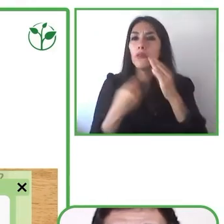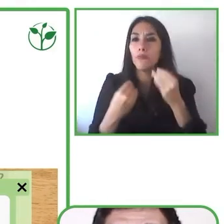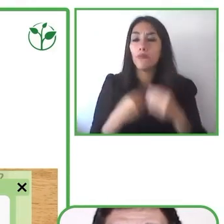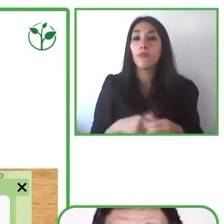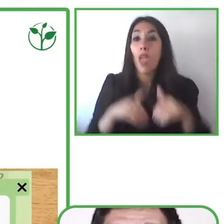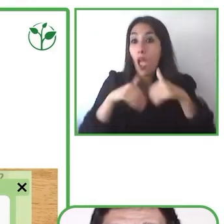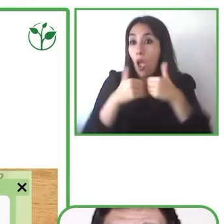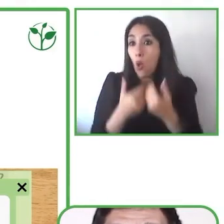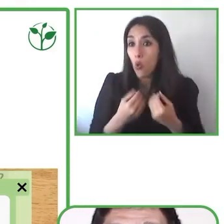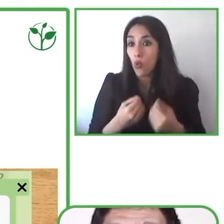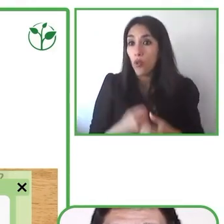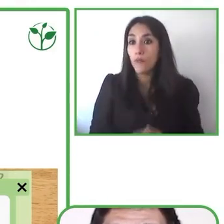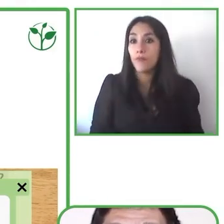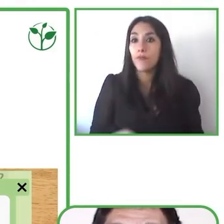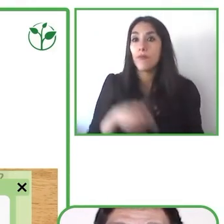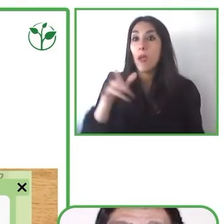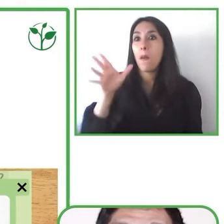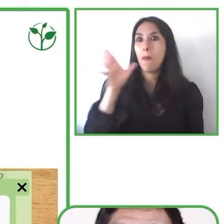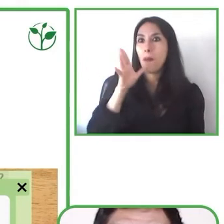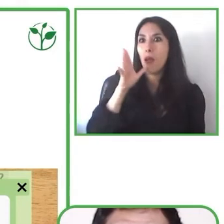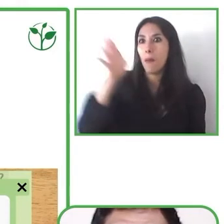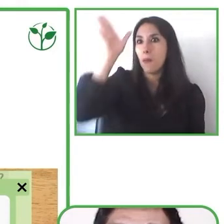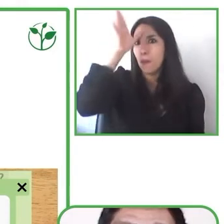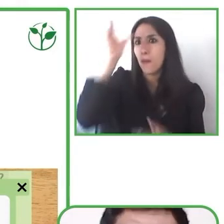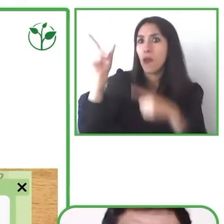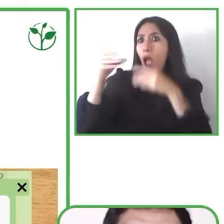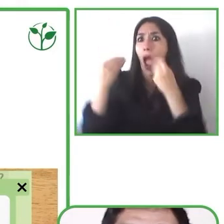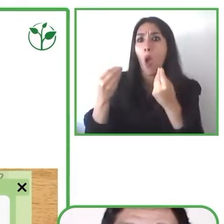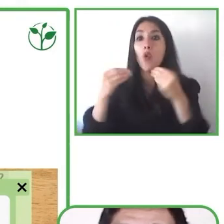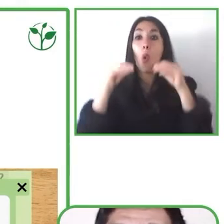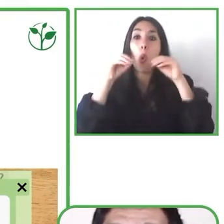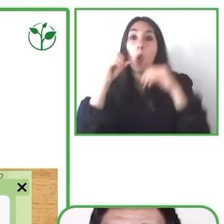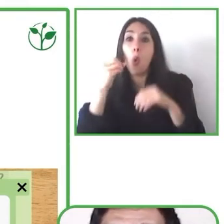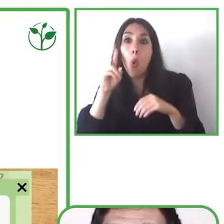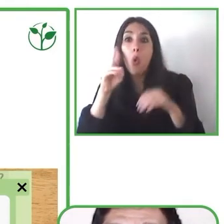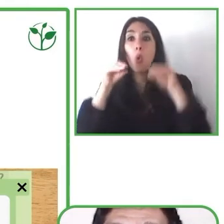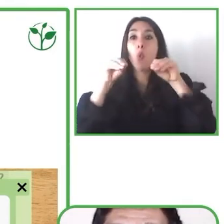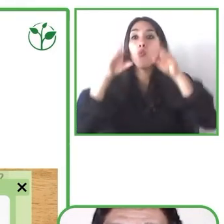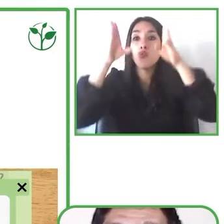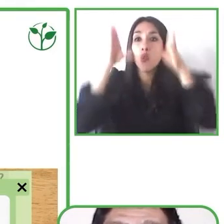teachers, can also stimulate these skills through these